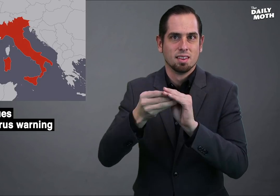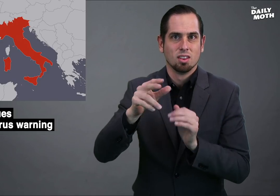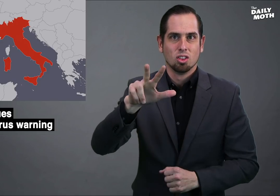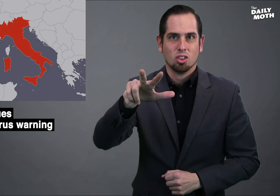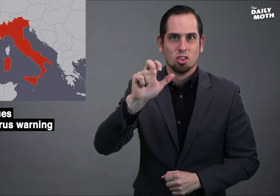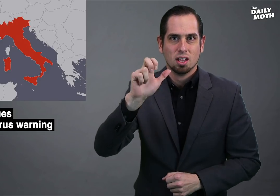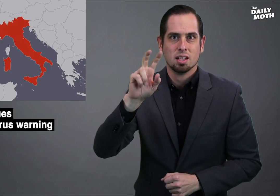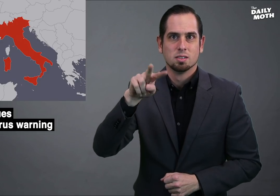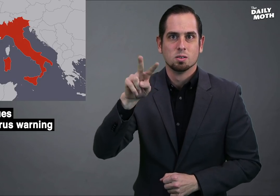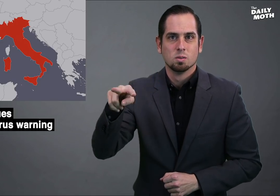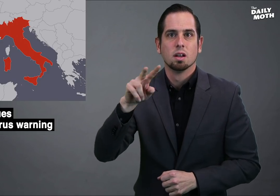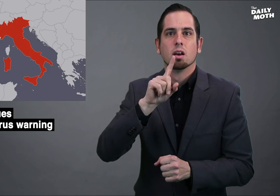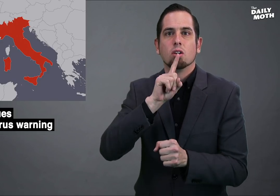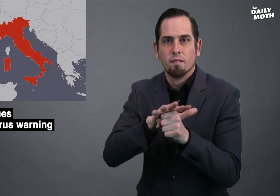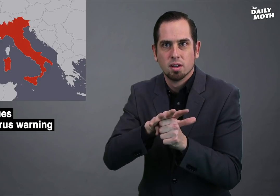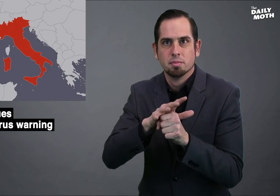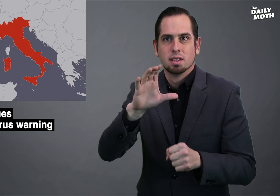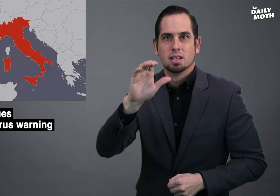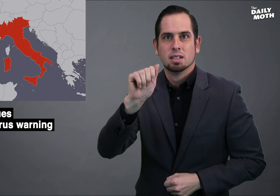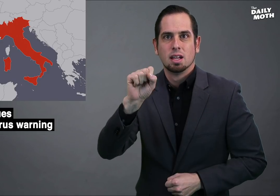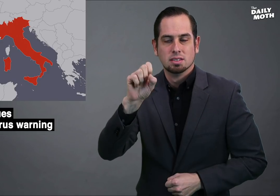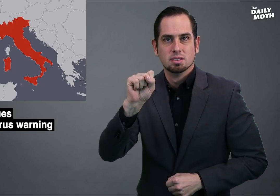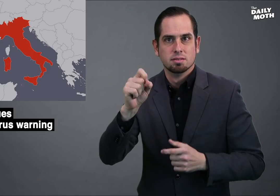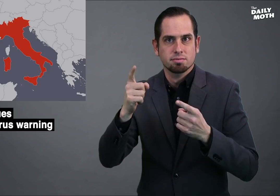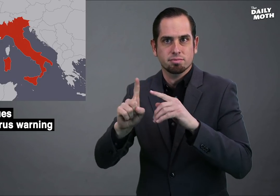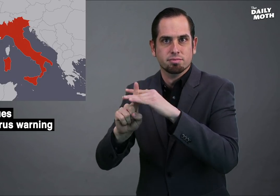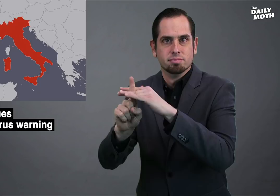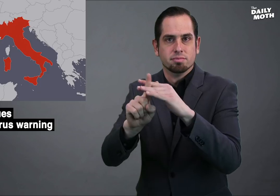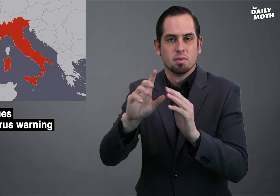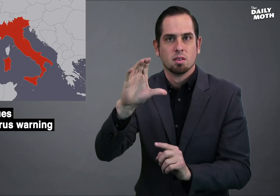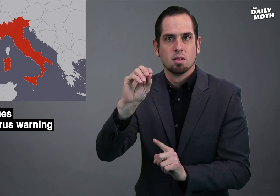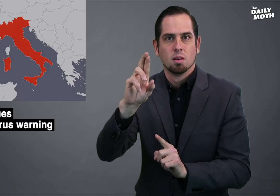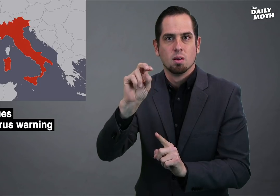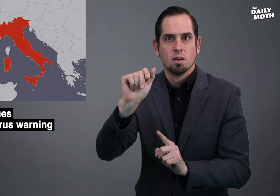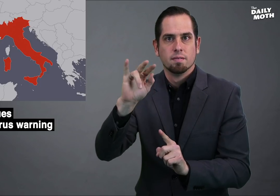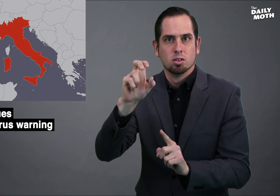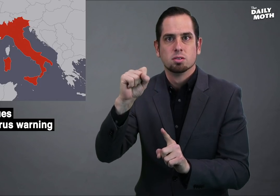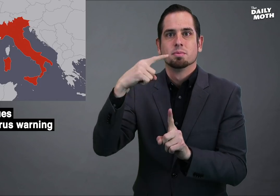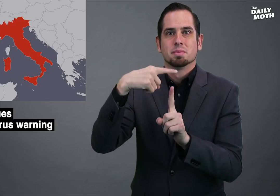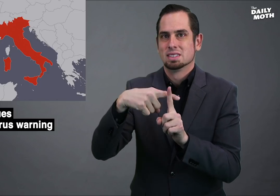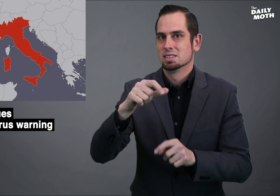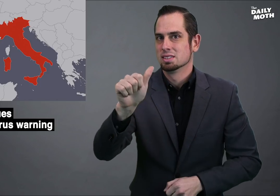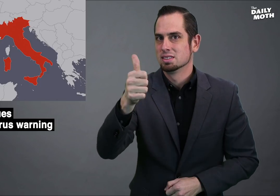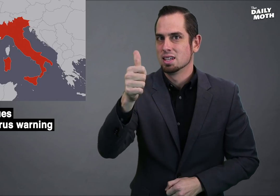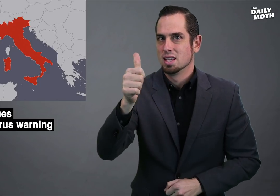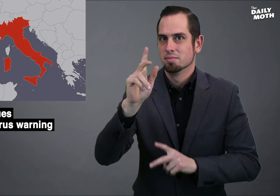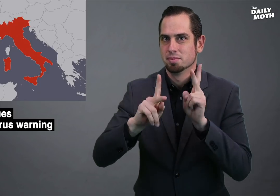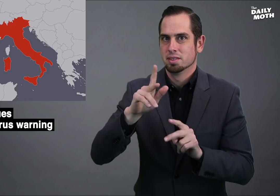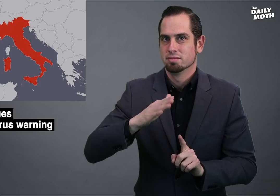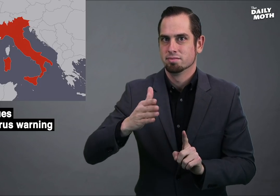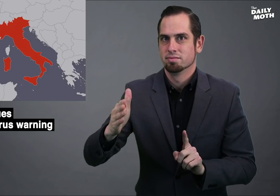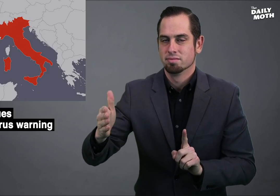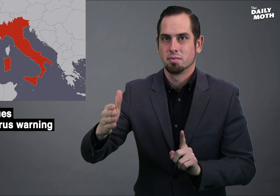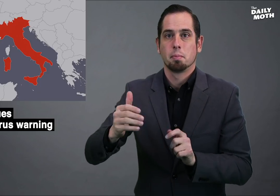322 confirmed cases of coronavirus and 10 deaths.